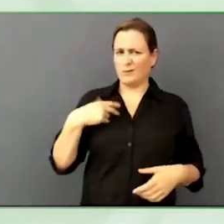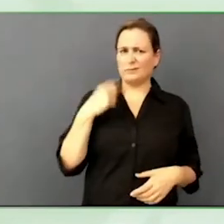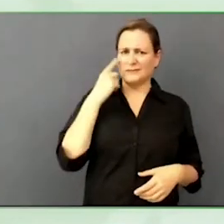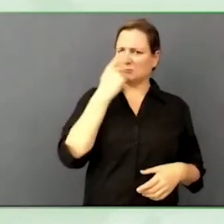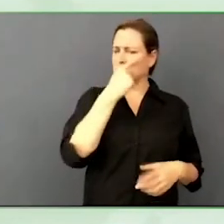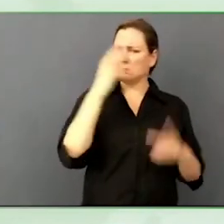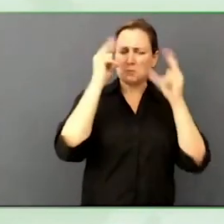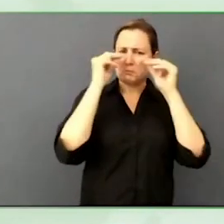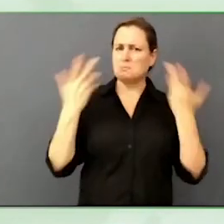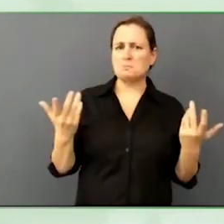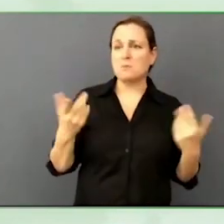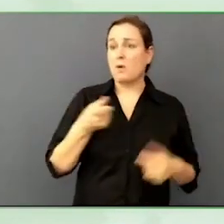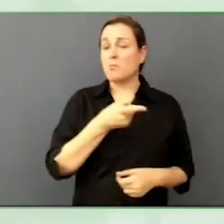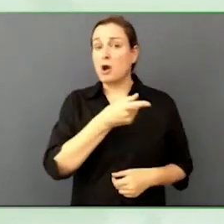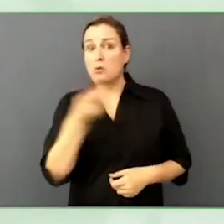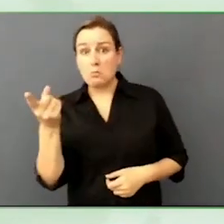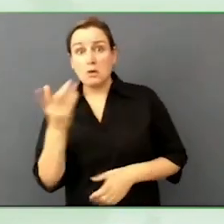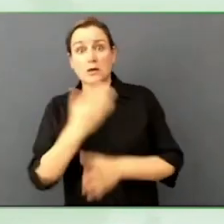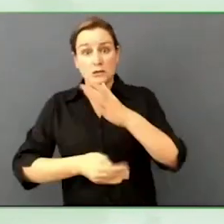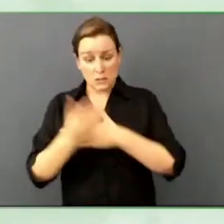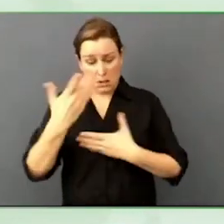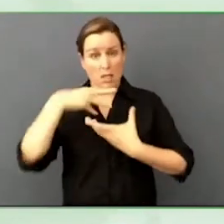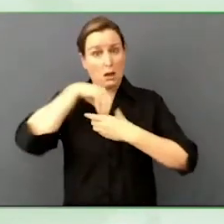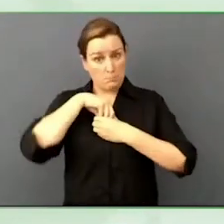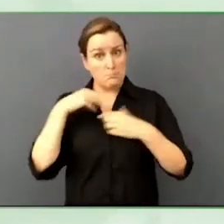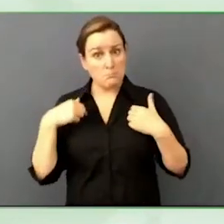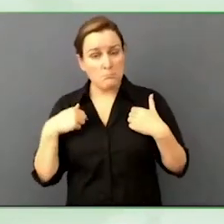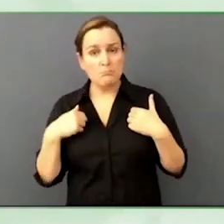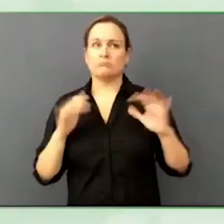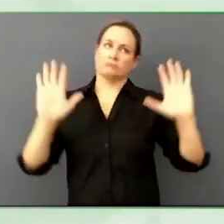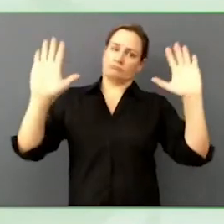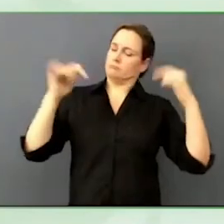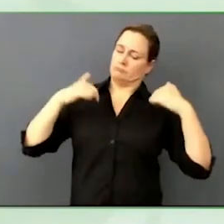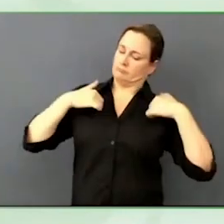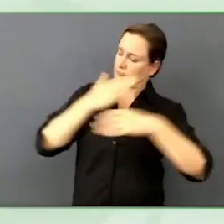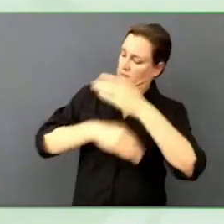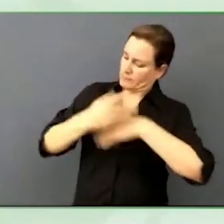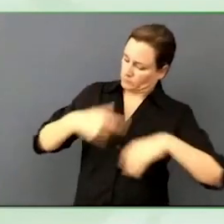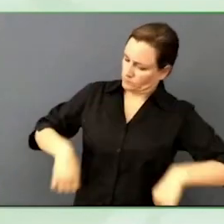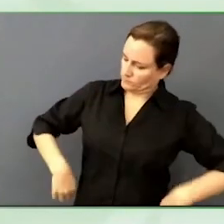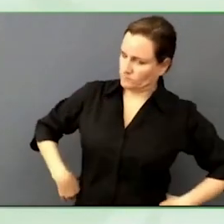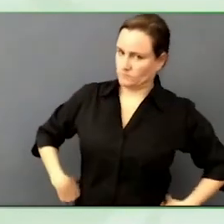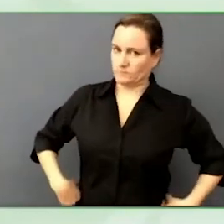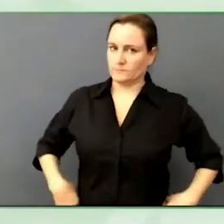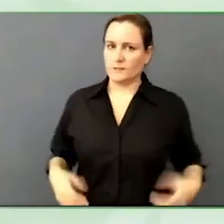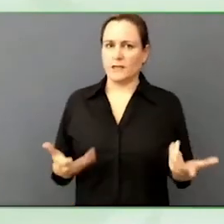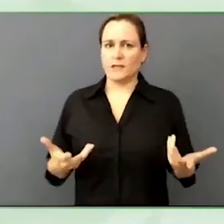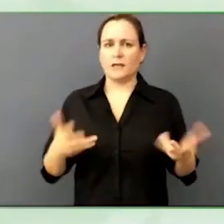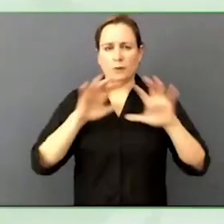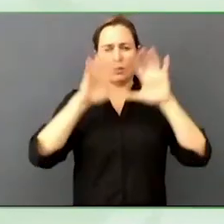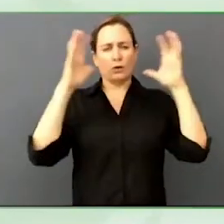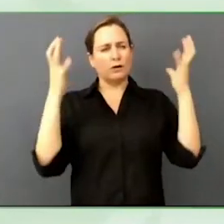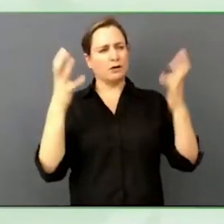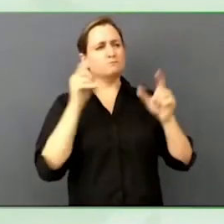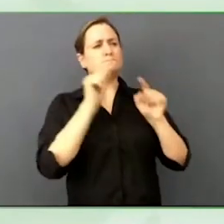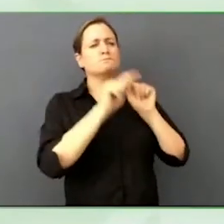Even those of us with disabilities, hidden ones, we try to get by without having to bring it up.